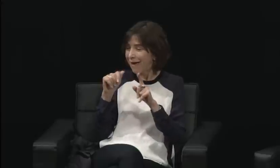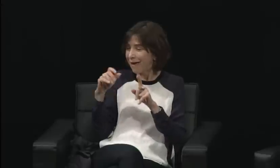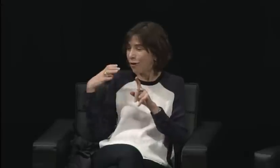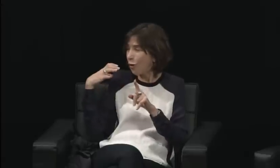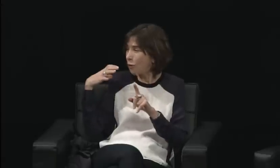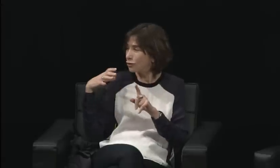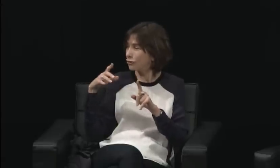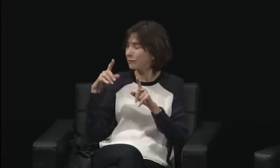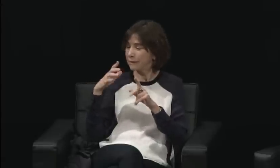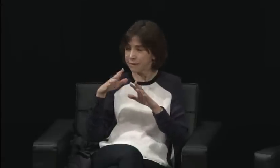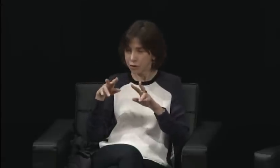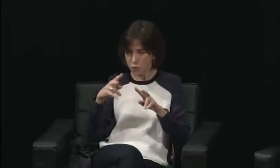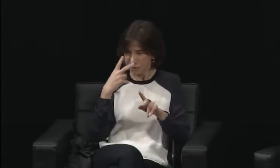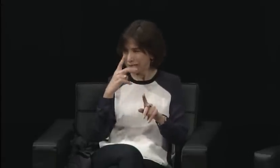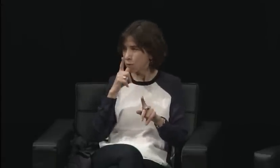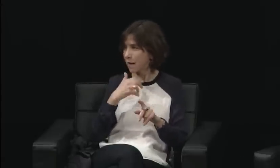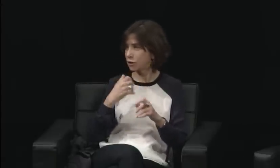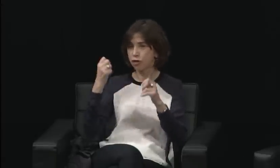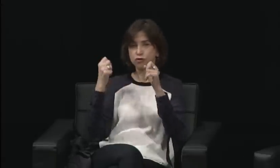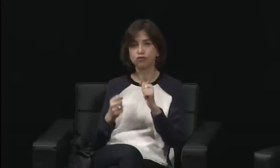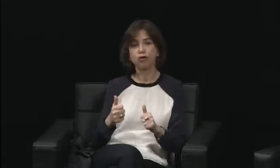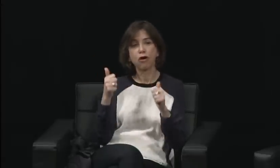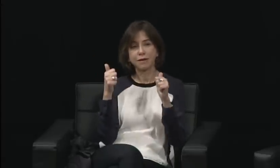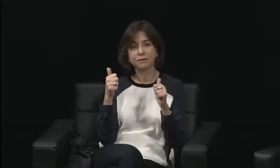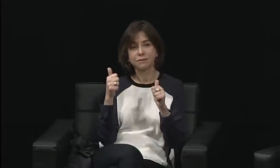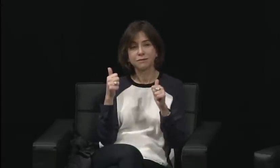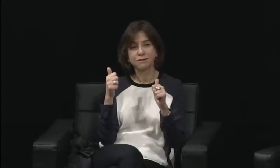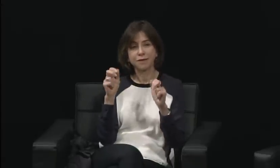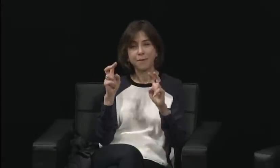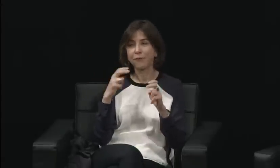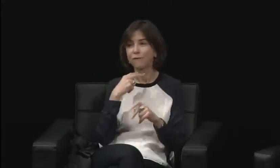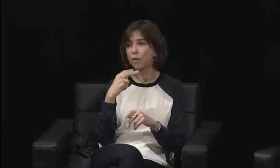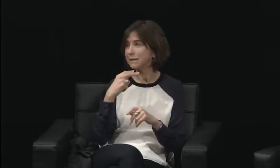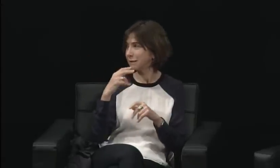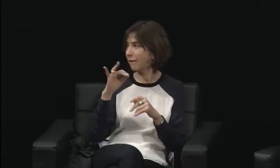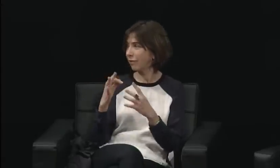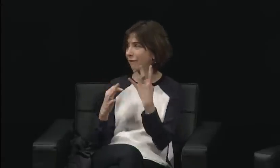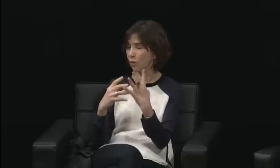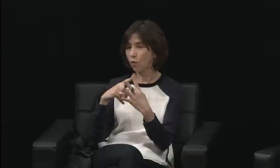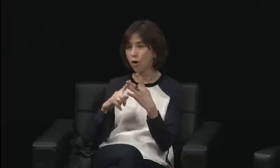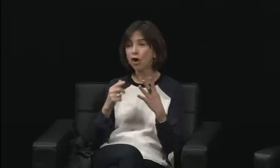on this campus today. Now, if we're speaking about women,